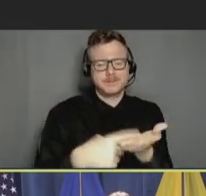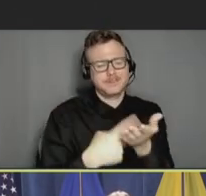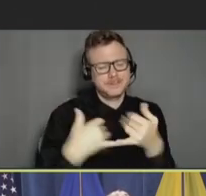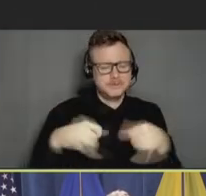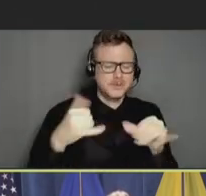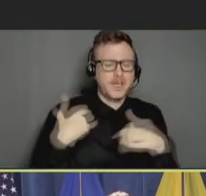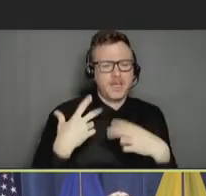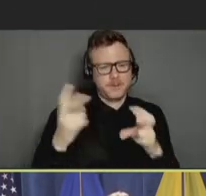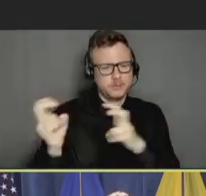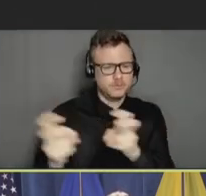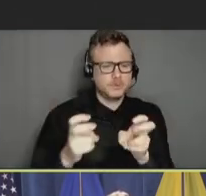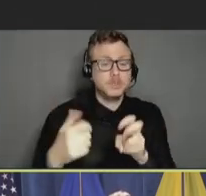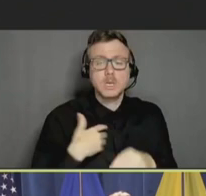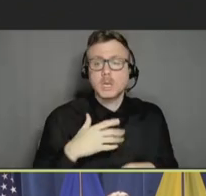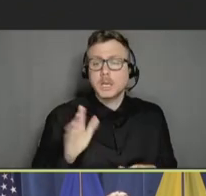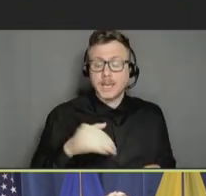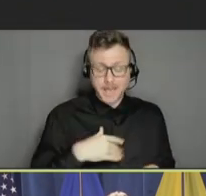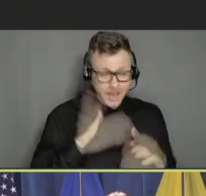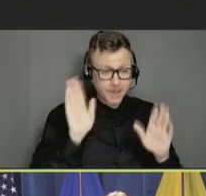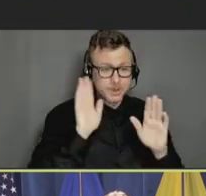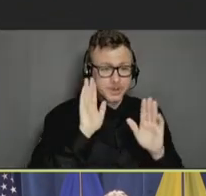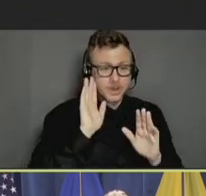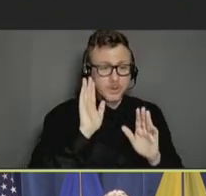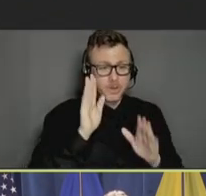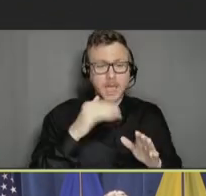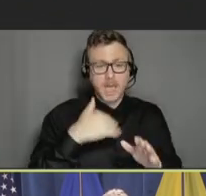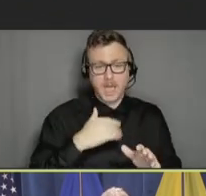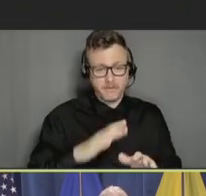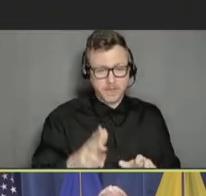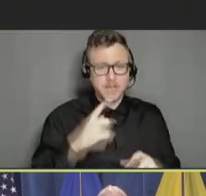productive meeting, and I look forward to learning more about the discussion and learning